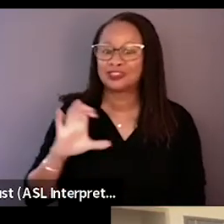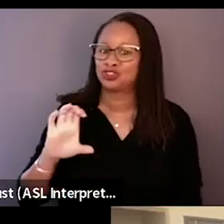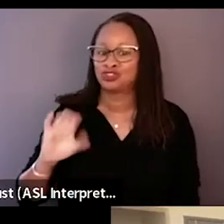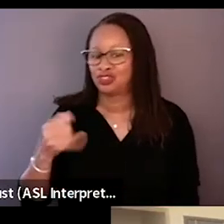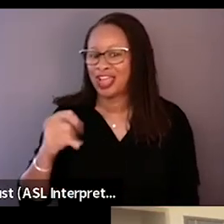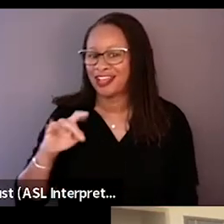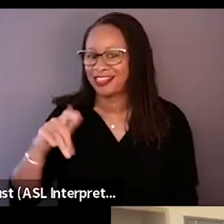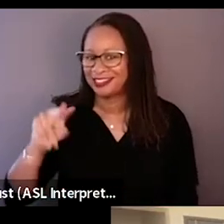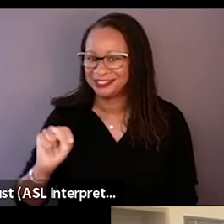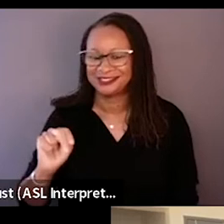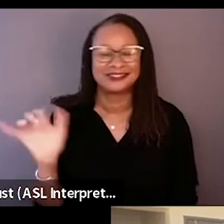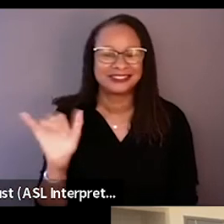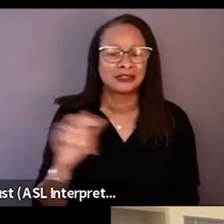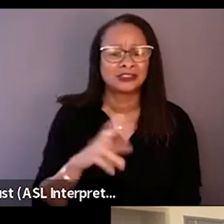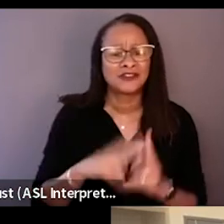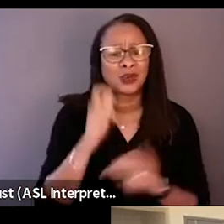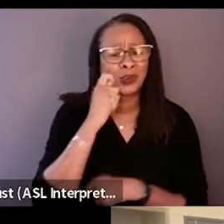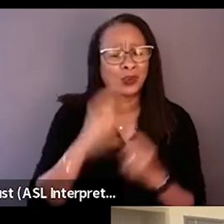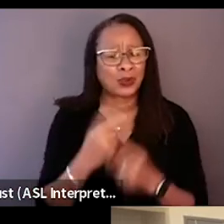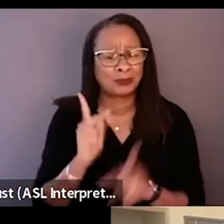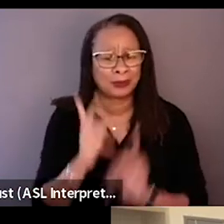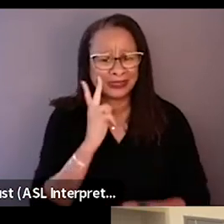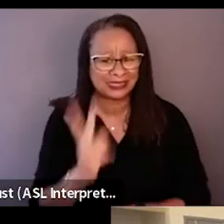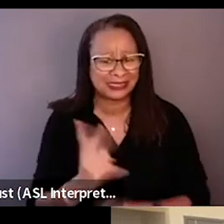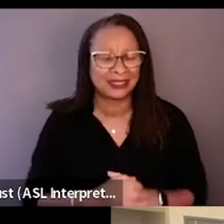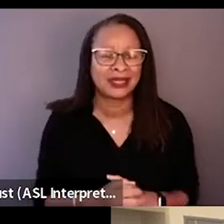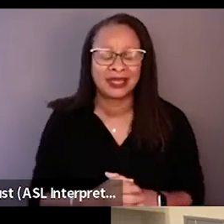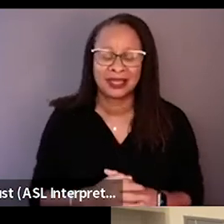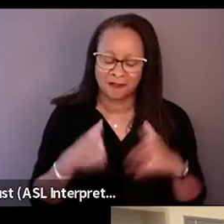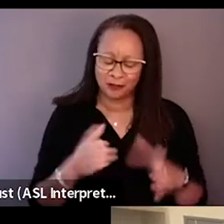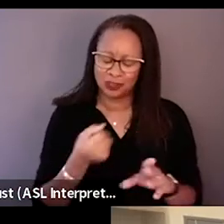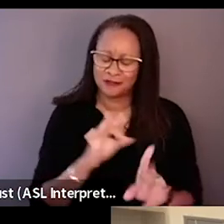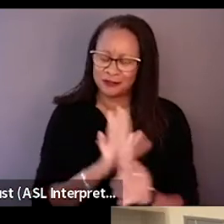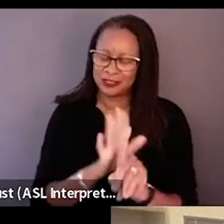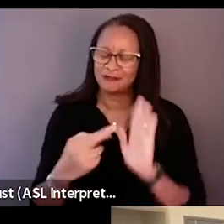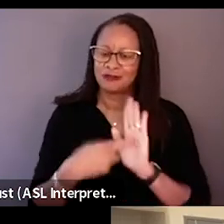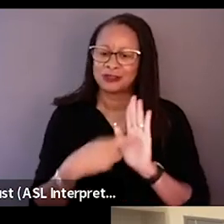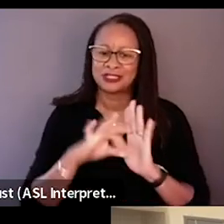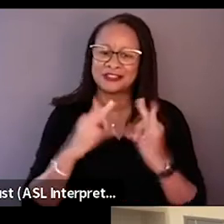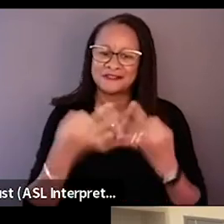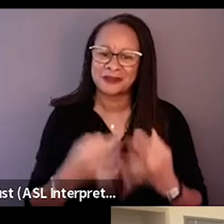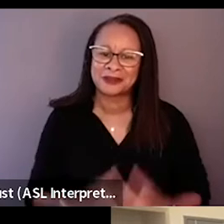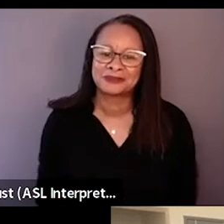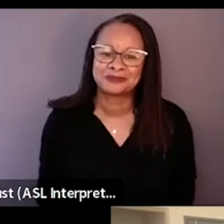It's really neat when people see a version of themselves represented in the family. Yeah.